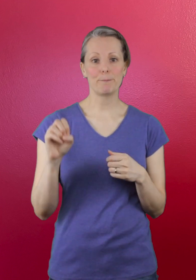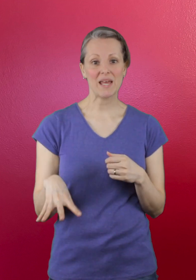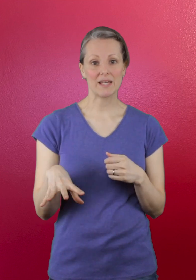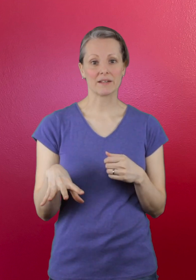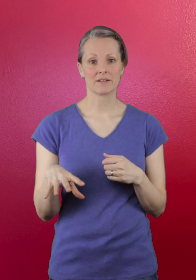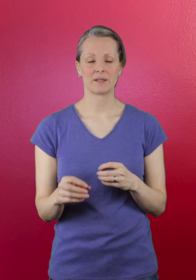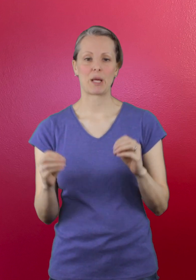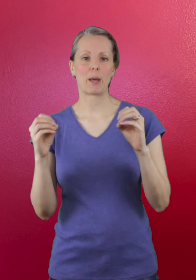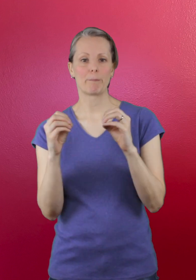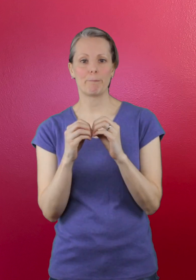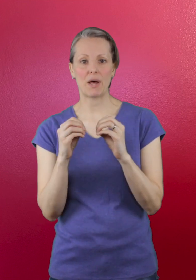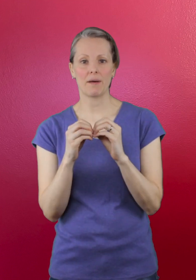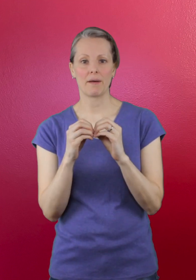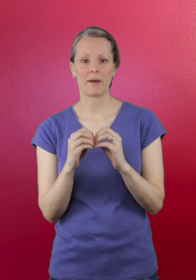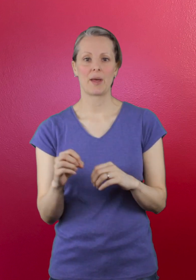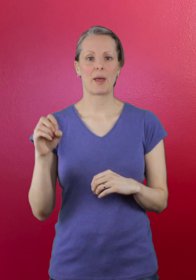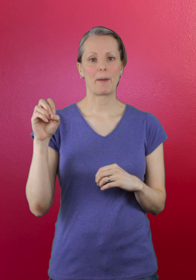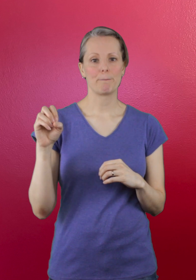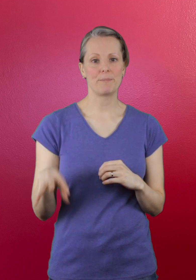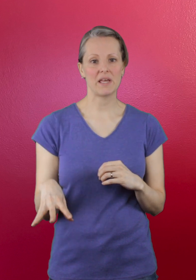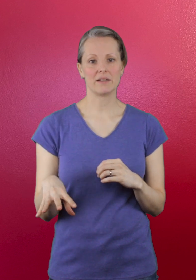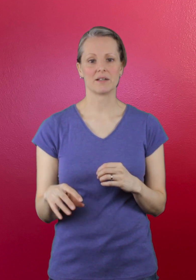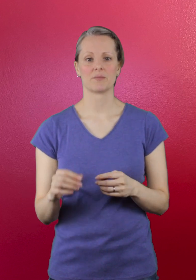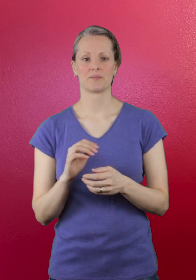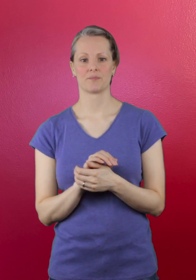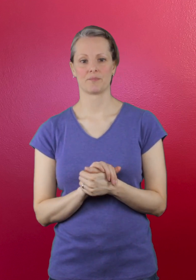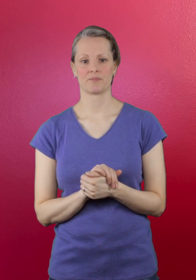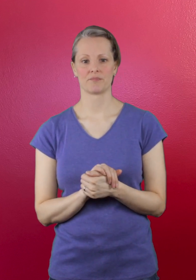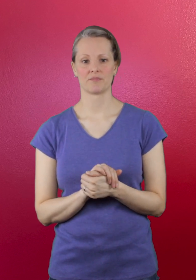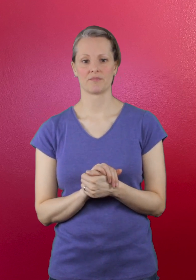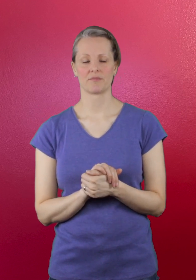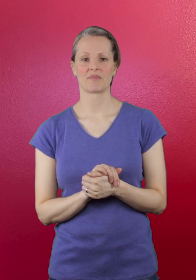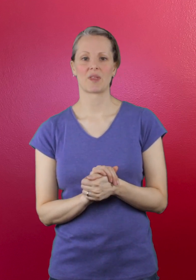bin ... b ... bin